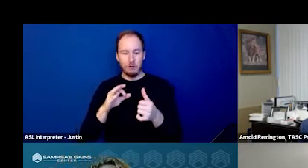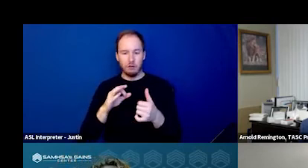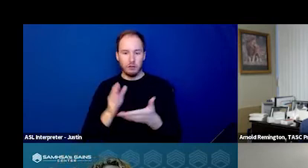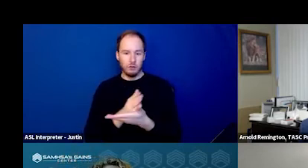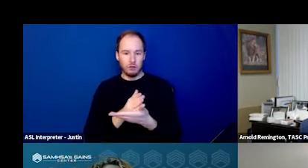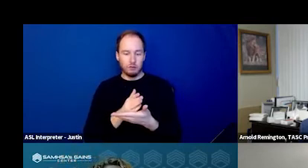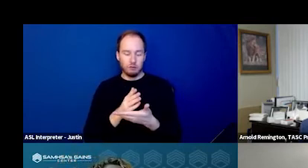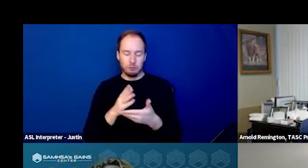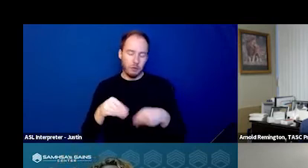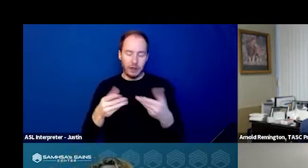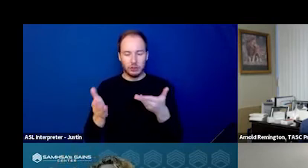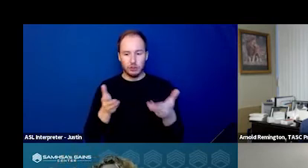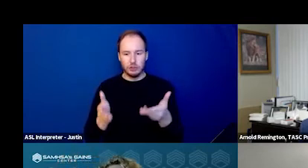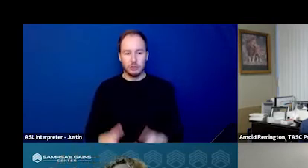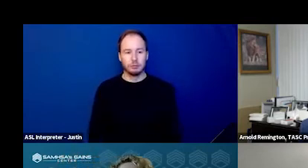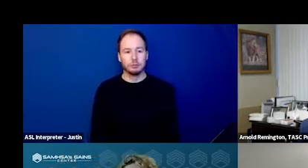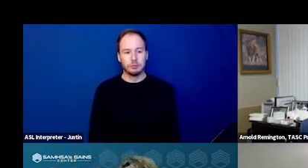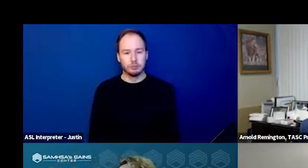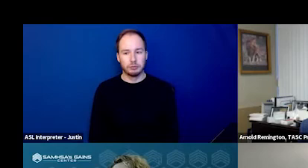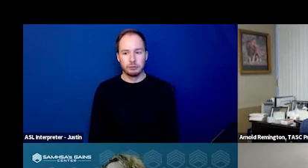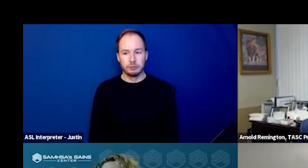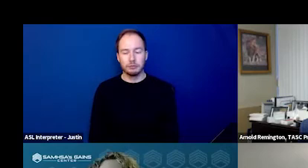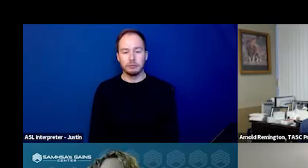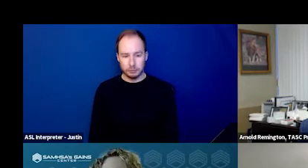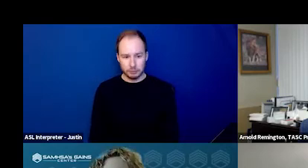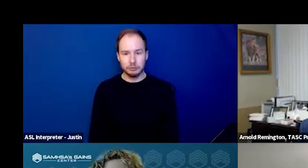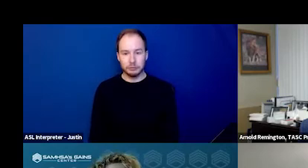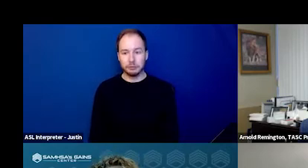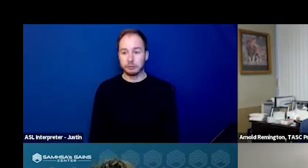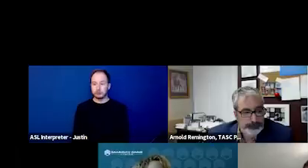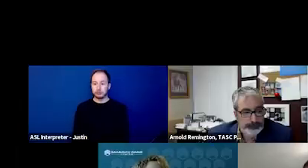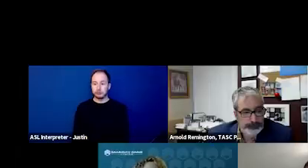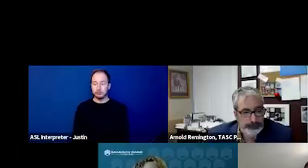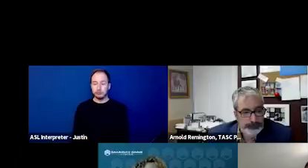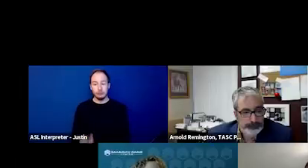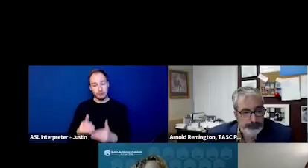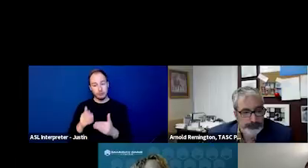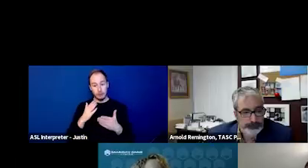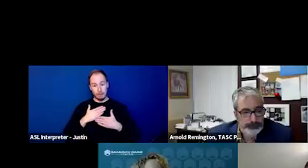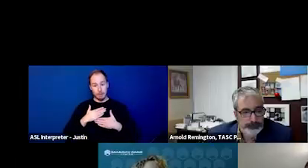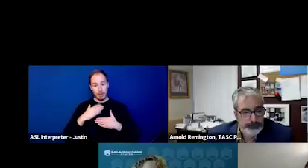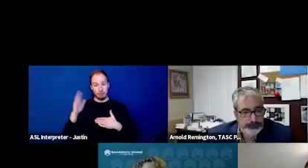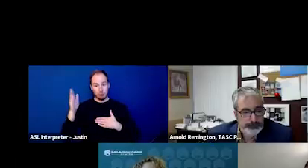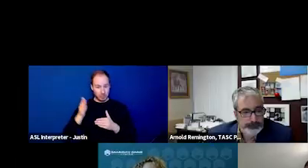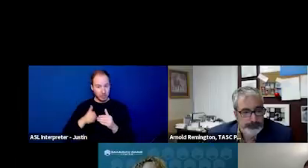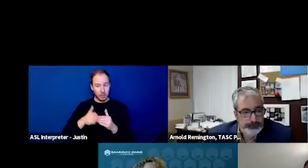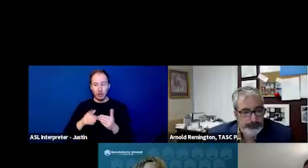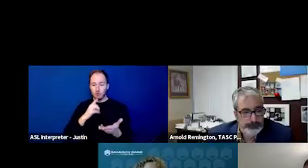Next slide please. So that is the end of my presentation. I really appreciate it.